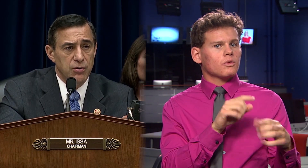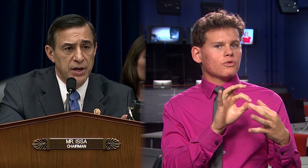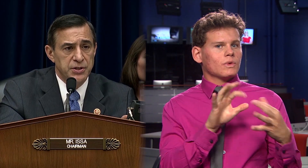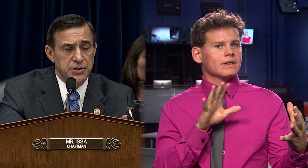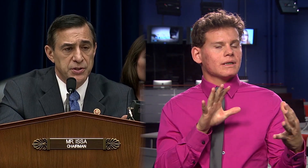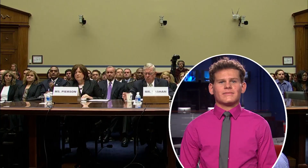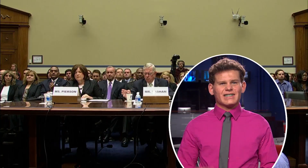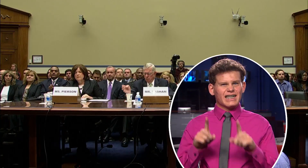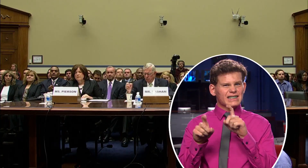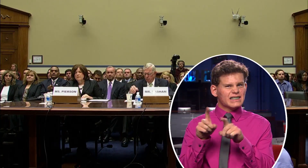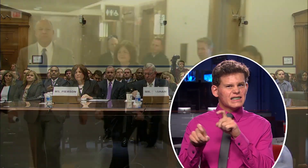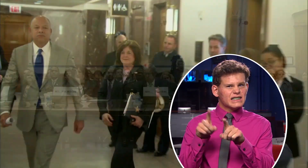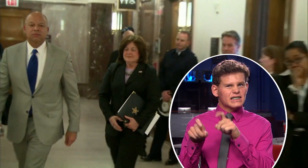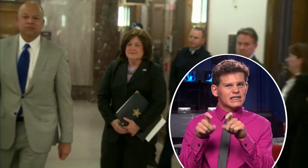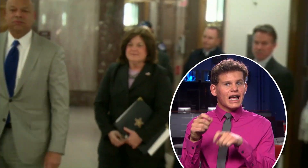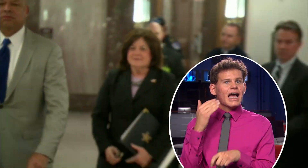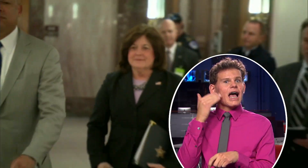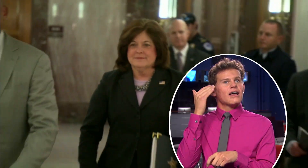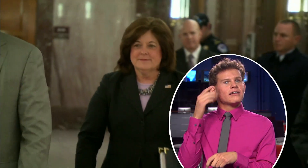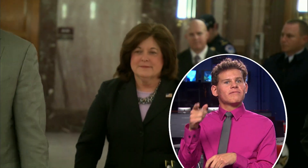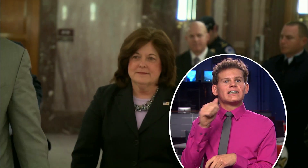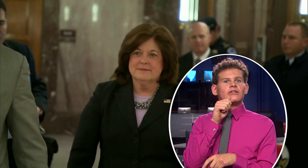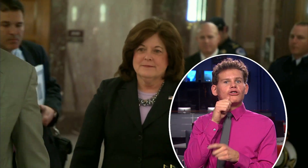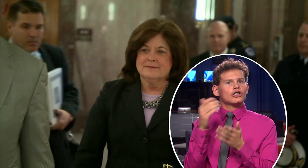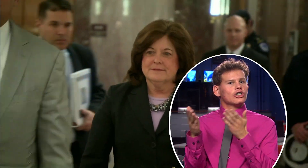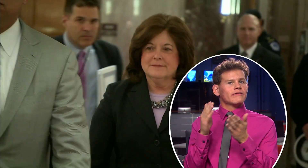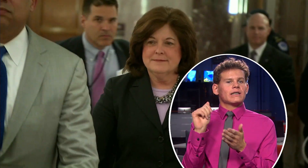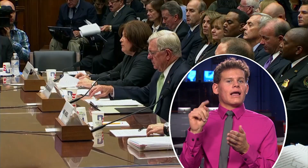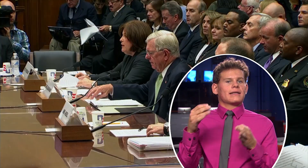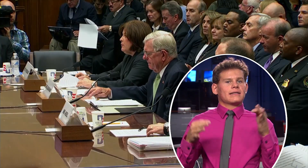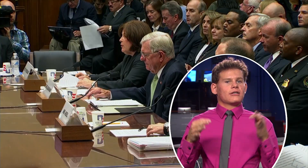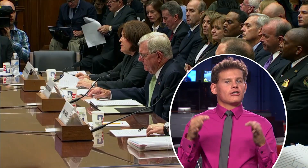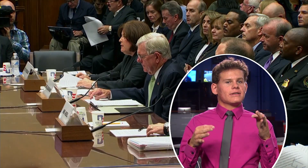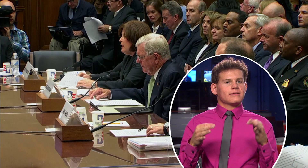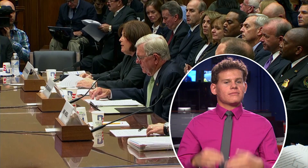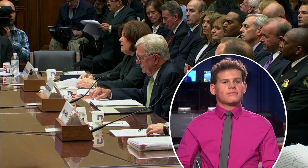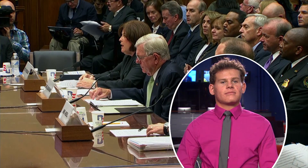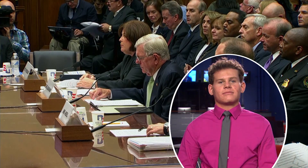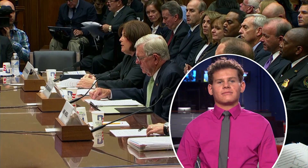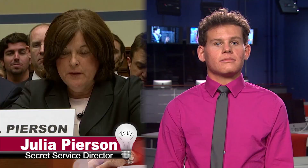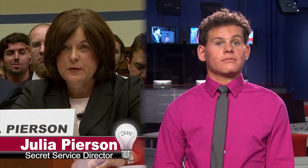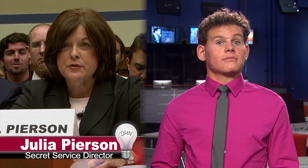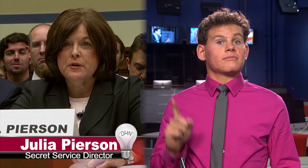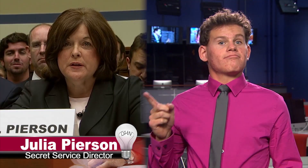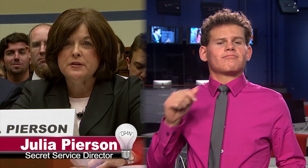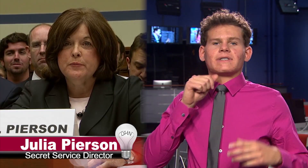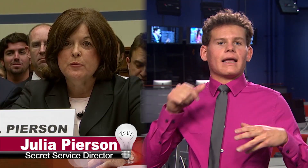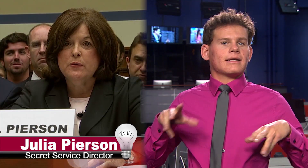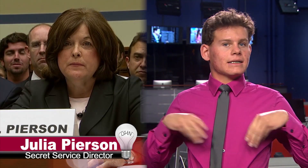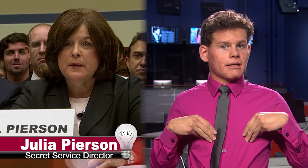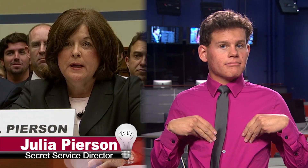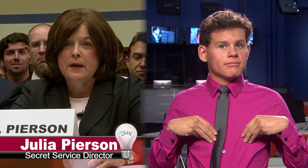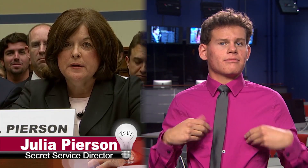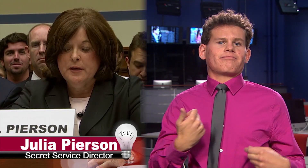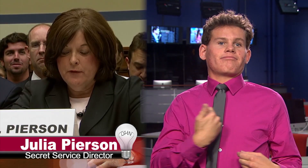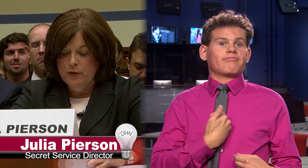They grilled the head of secret service at the hearing. Pierson: “This is unacceptable and I take